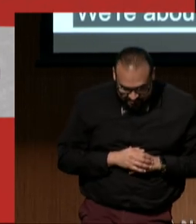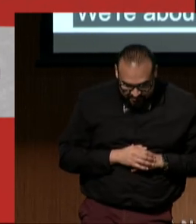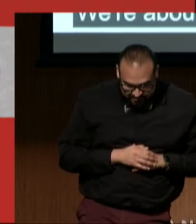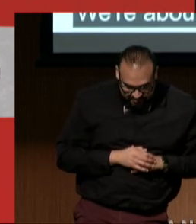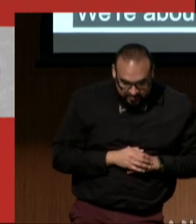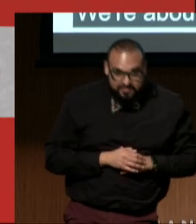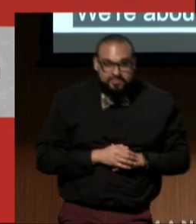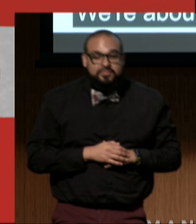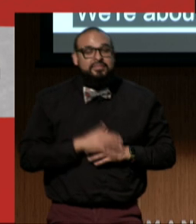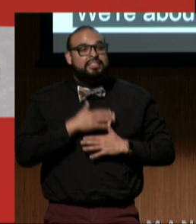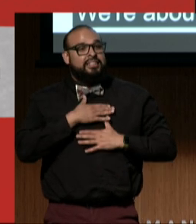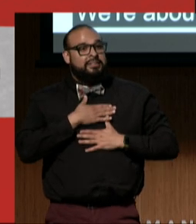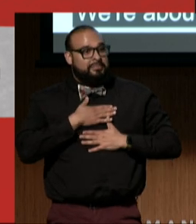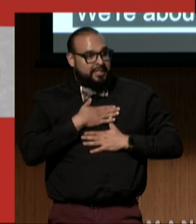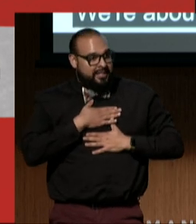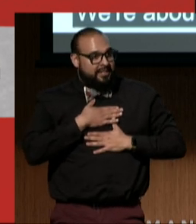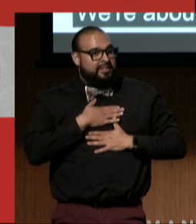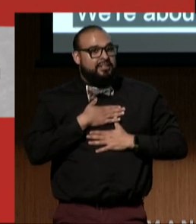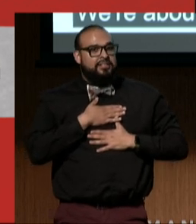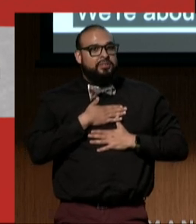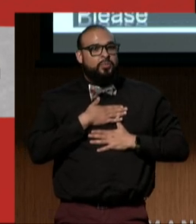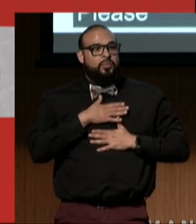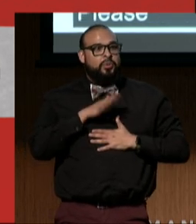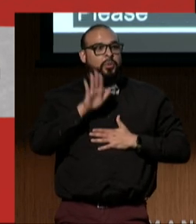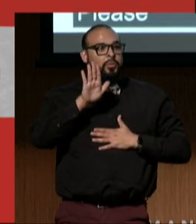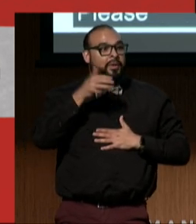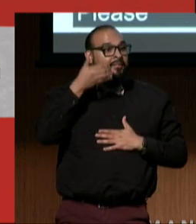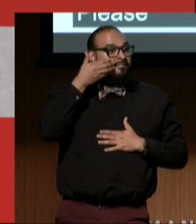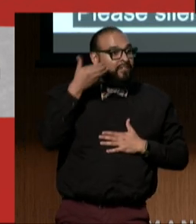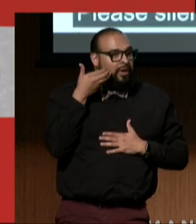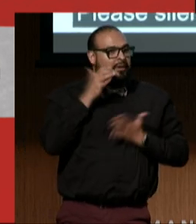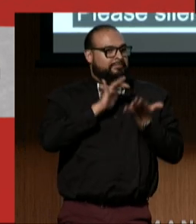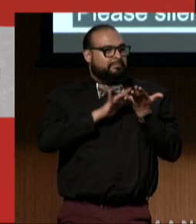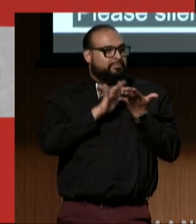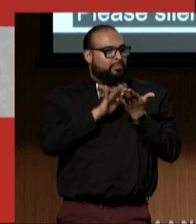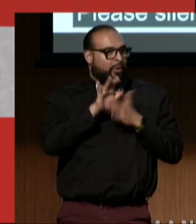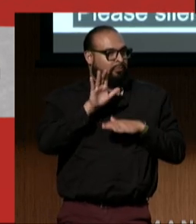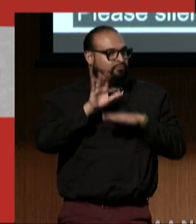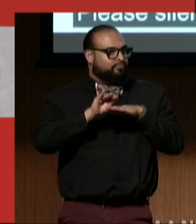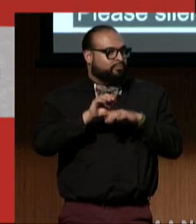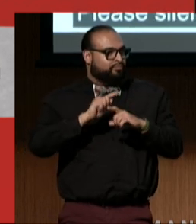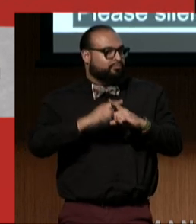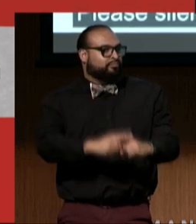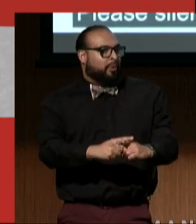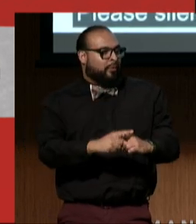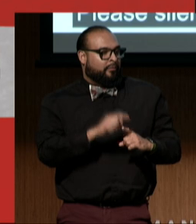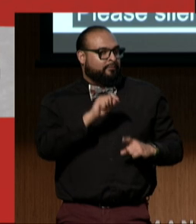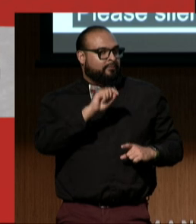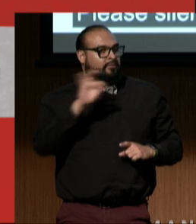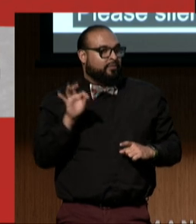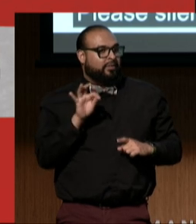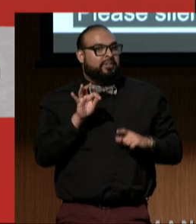Please silence your electronic devices, and welcome to the stage